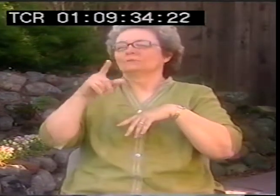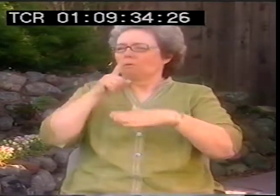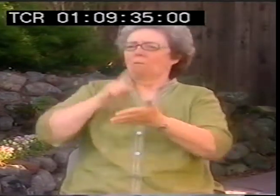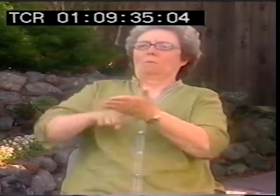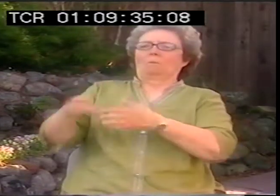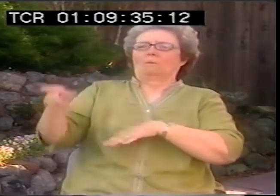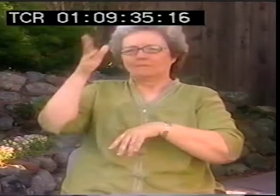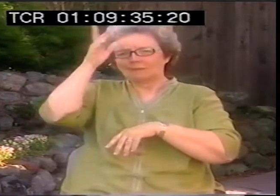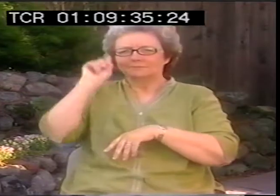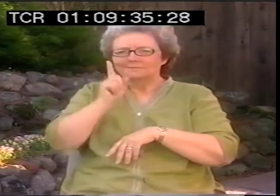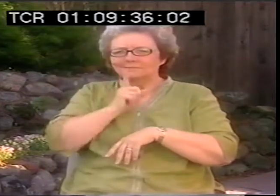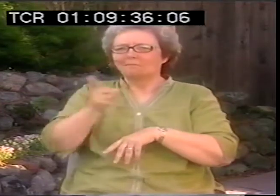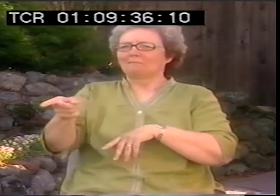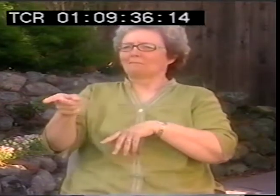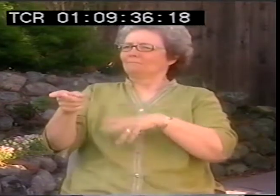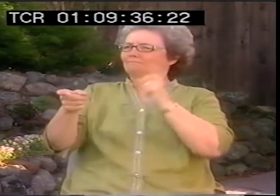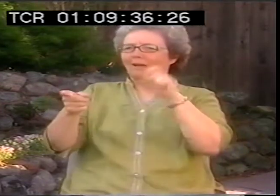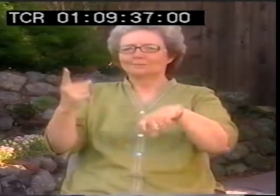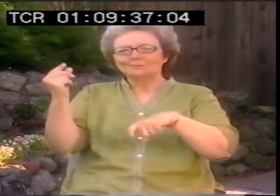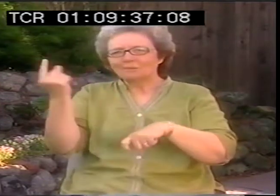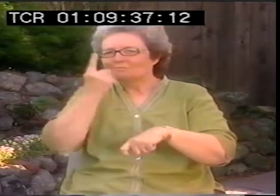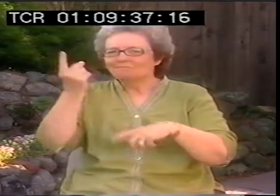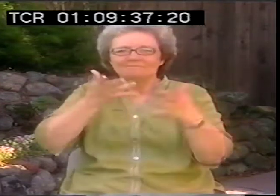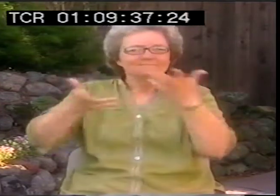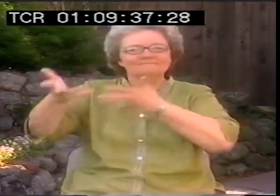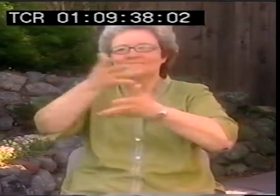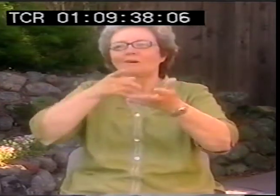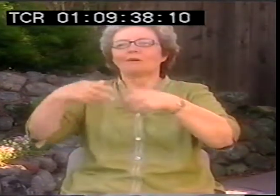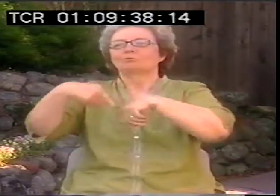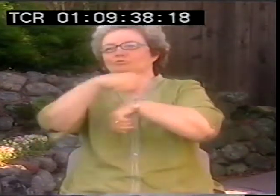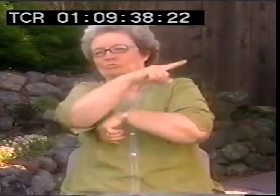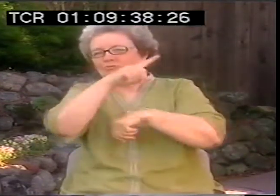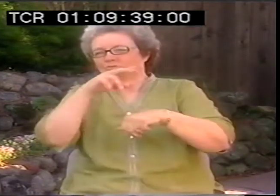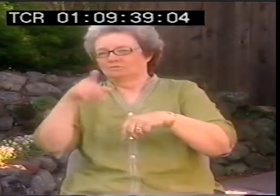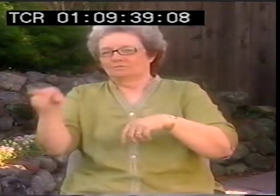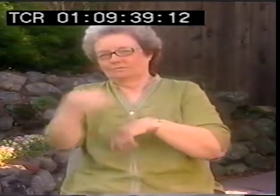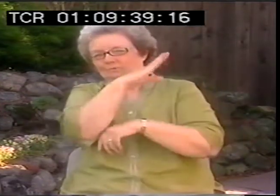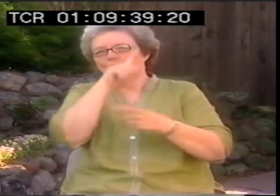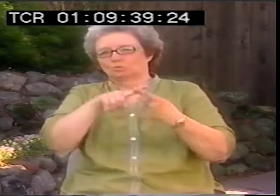the claim and such. And they discovered that my father was deaf and that he'd never had any education.